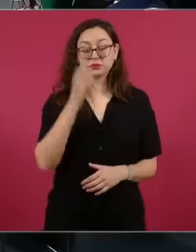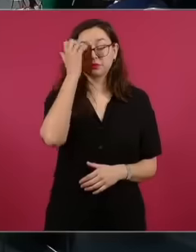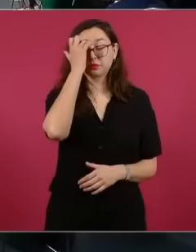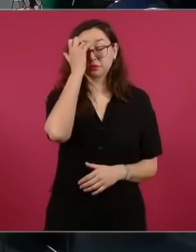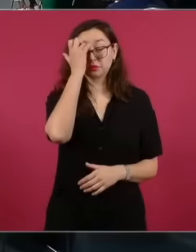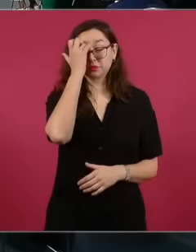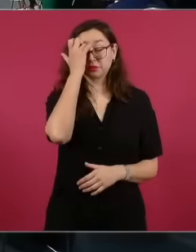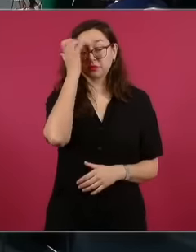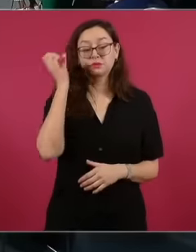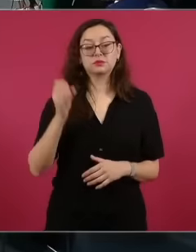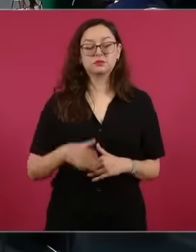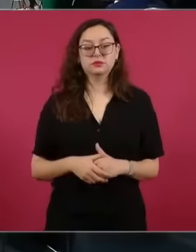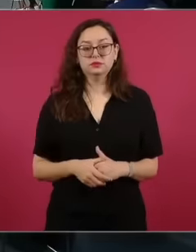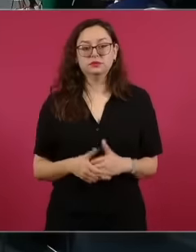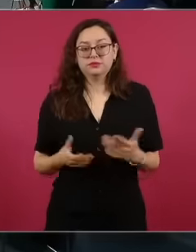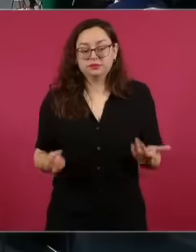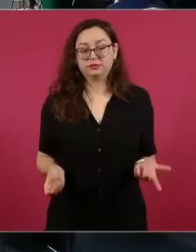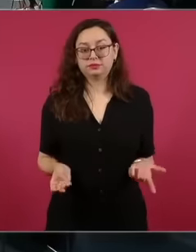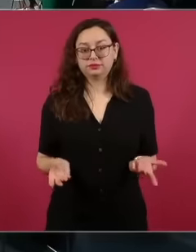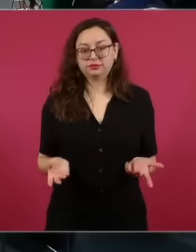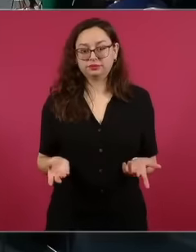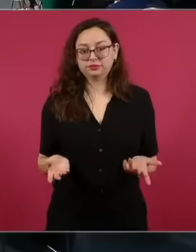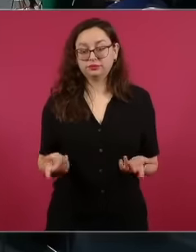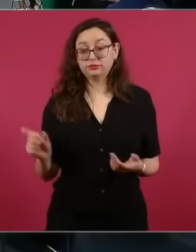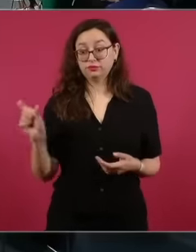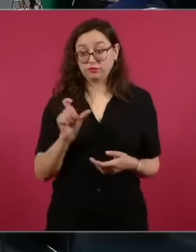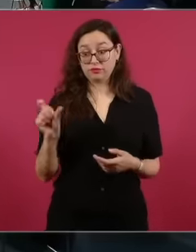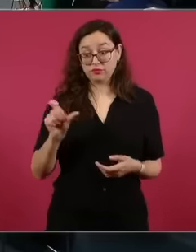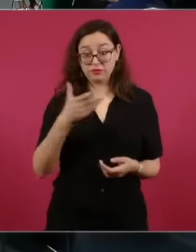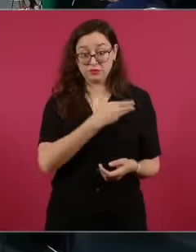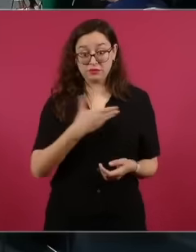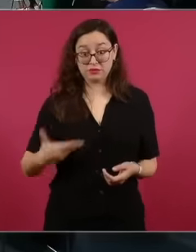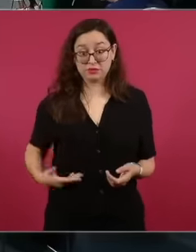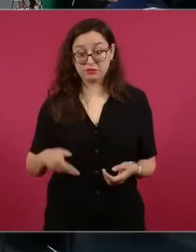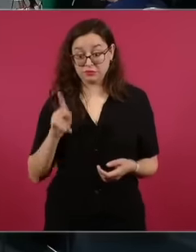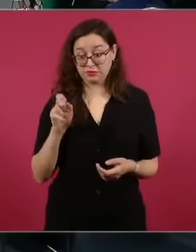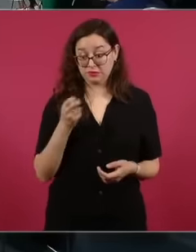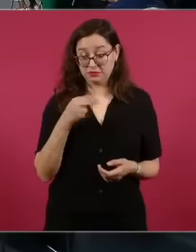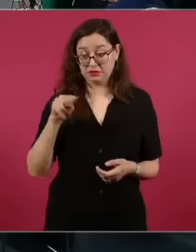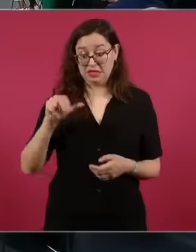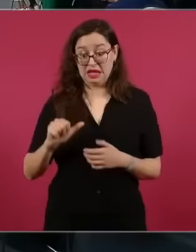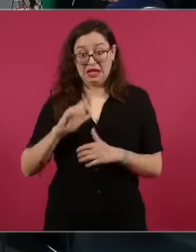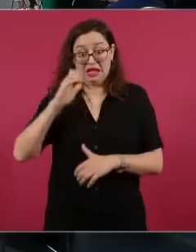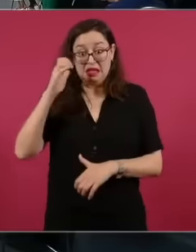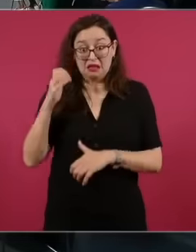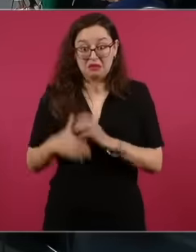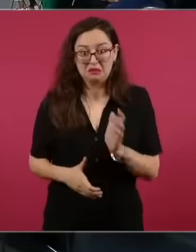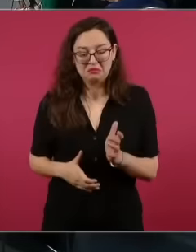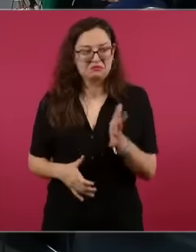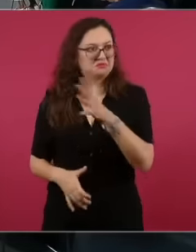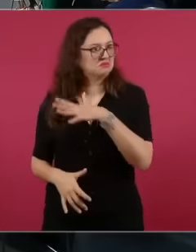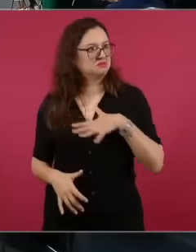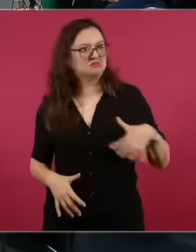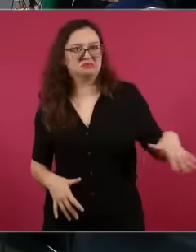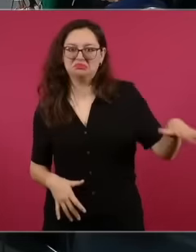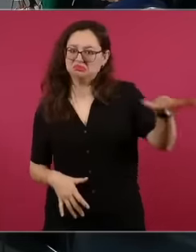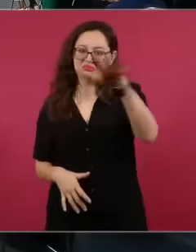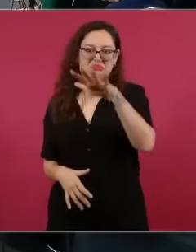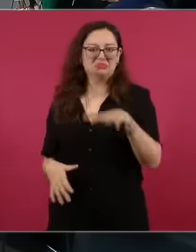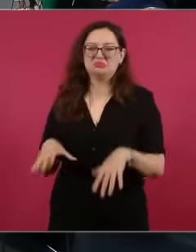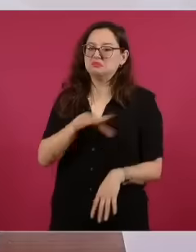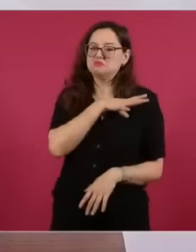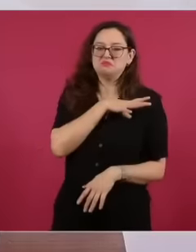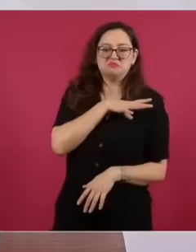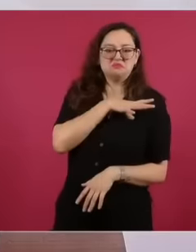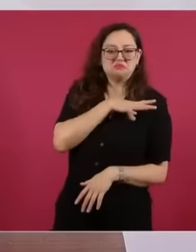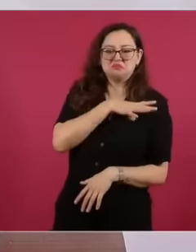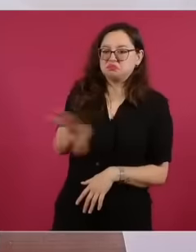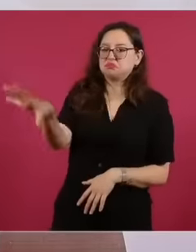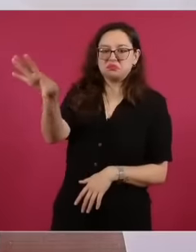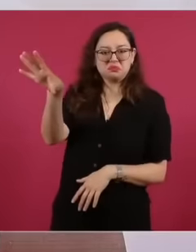Peña was in acceptance. Let's see, there must be some survey there. They lowered it to